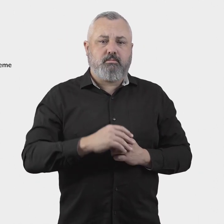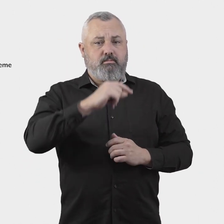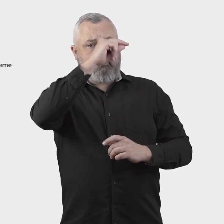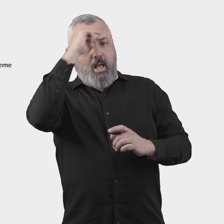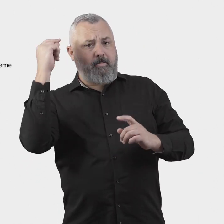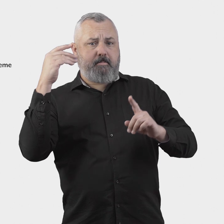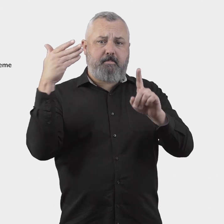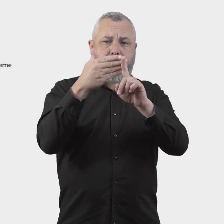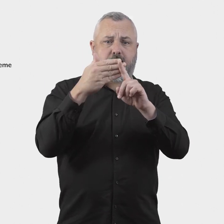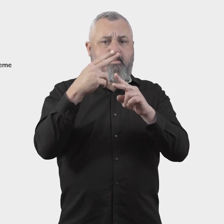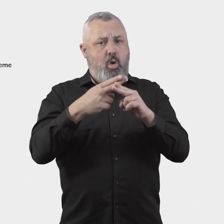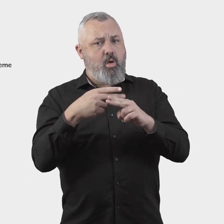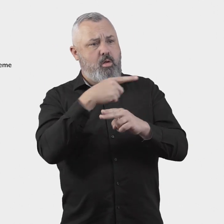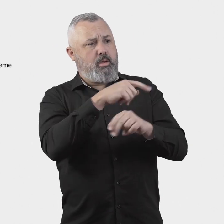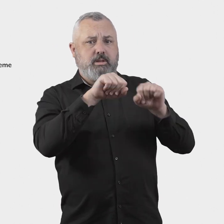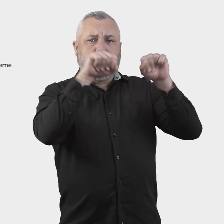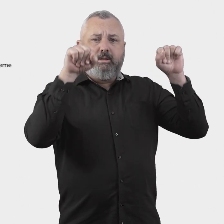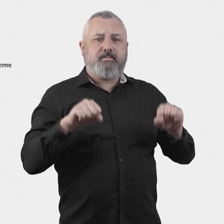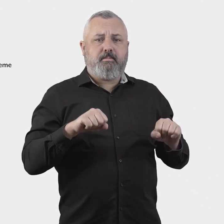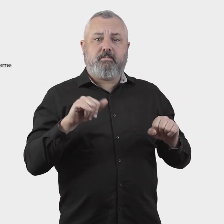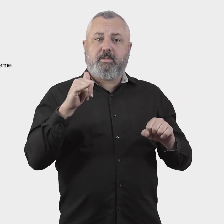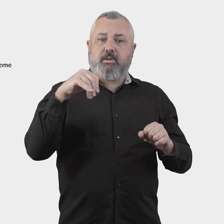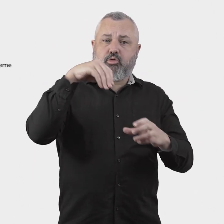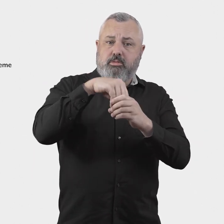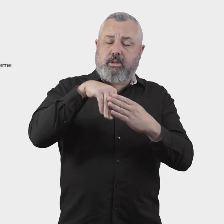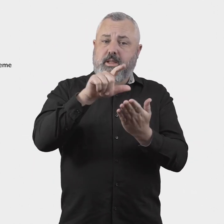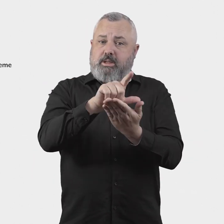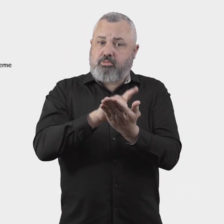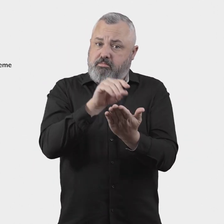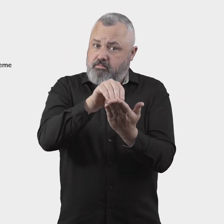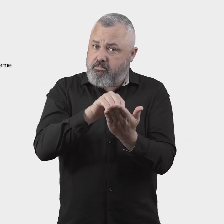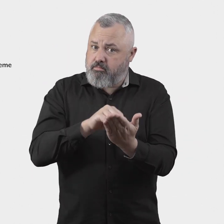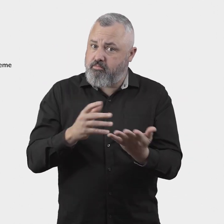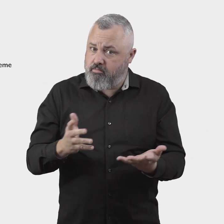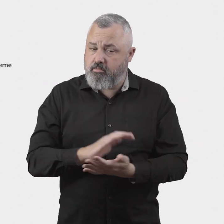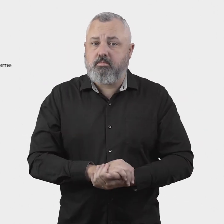The objectives of the ombuds scheme may be set out in enabling legislation.